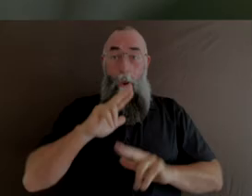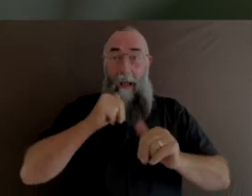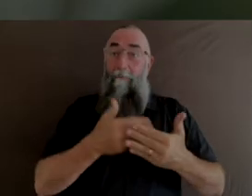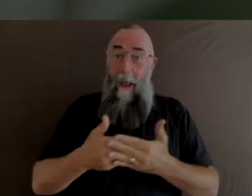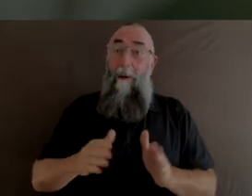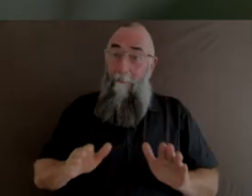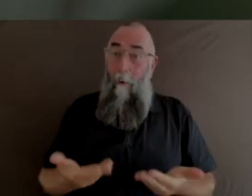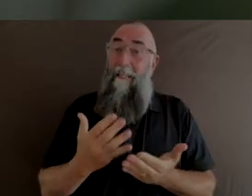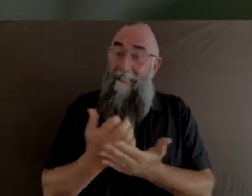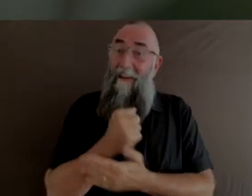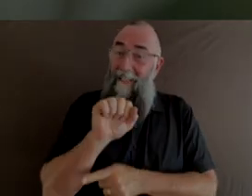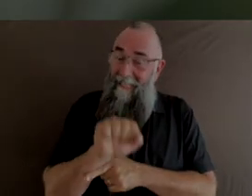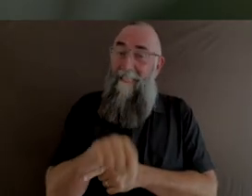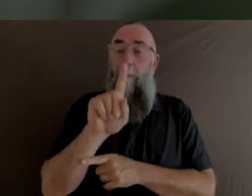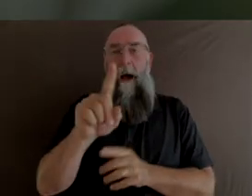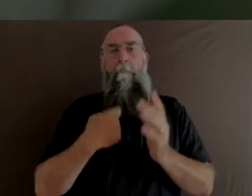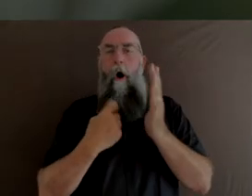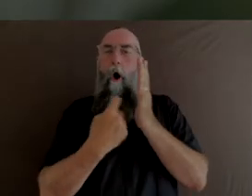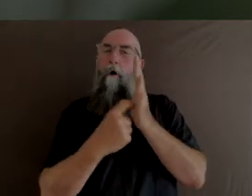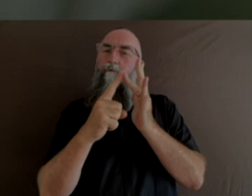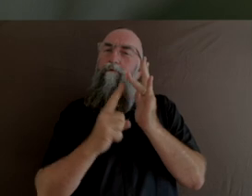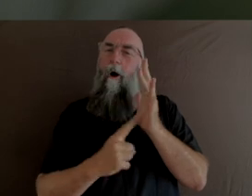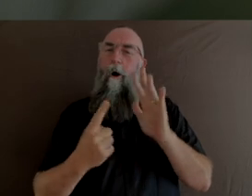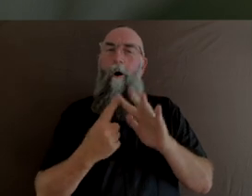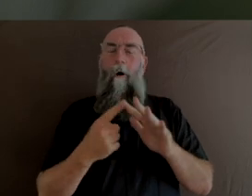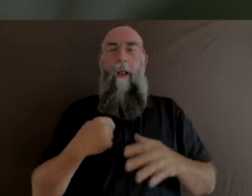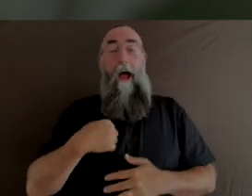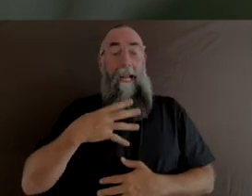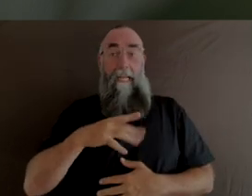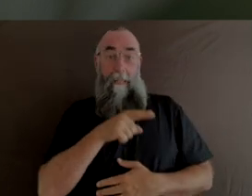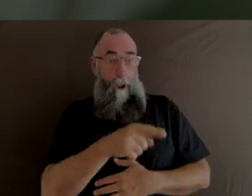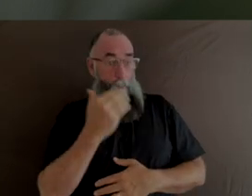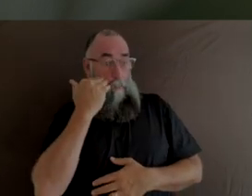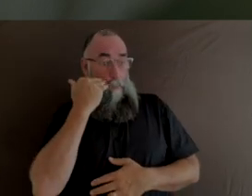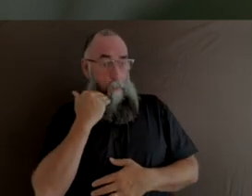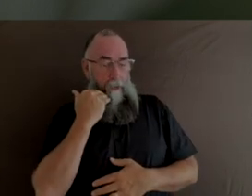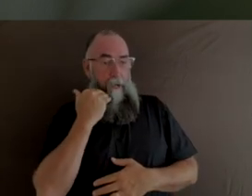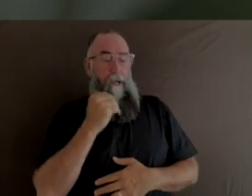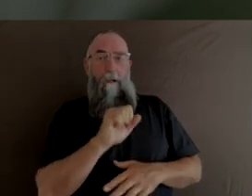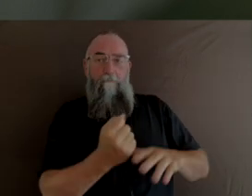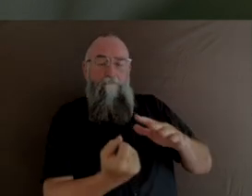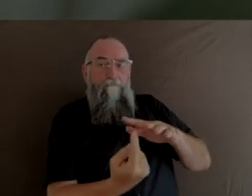My role is to ensure a woman emerges from that initiation